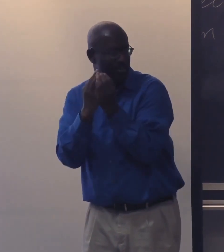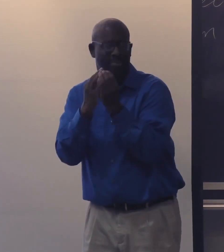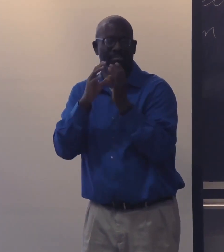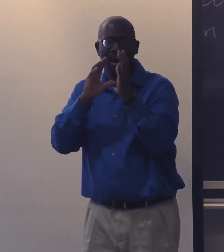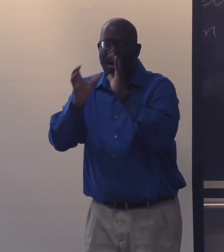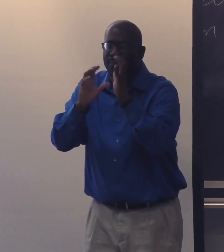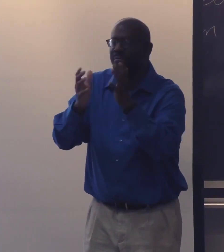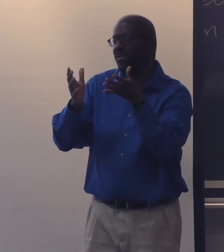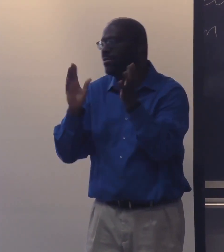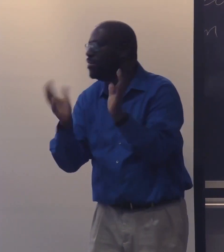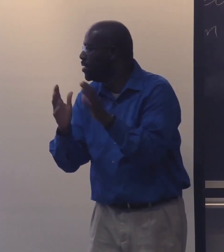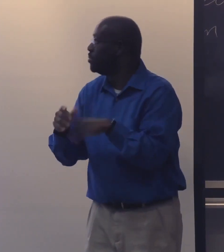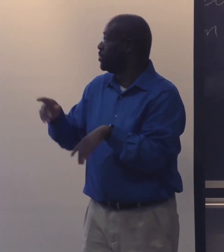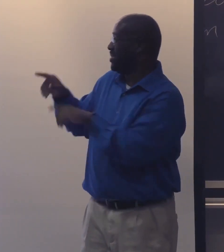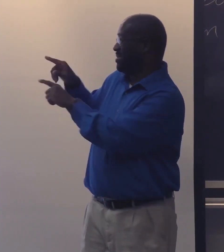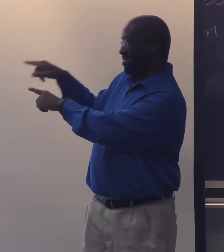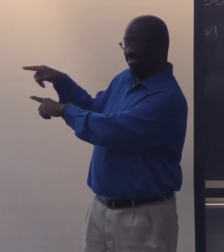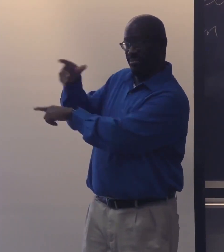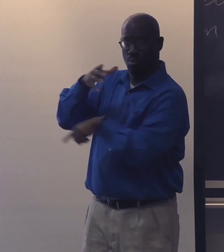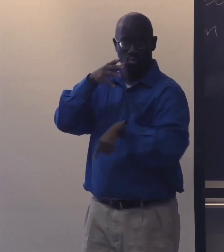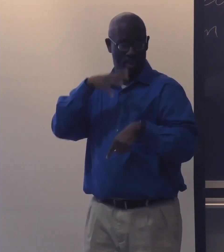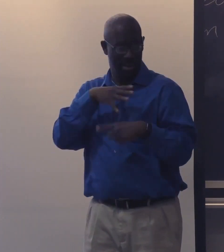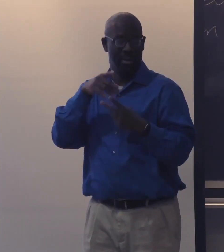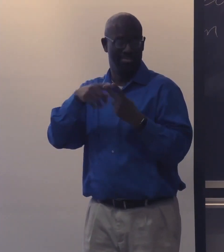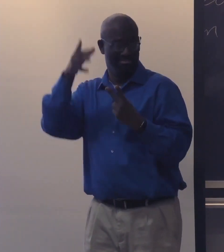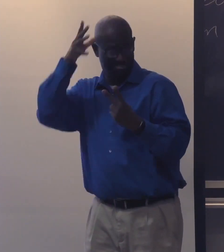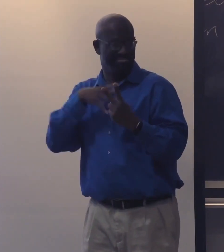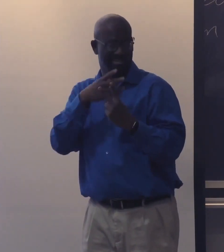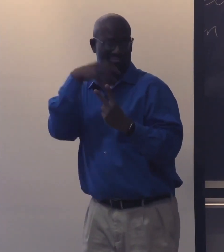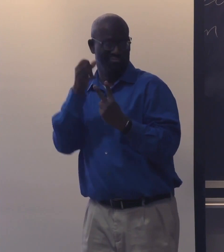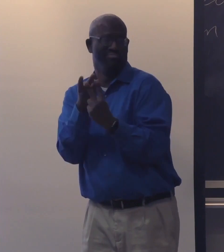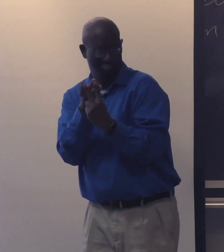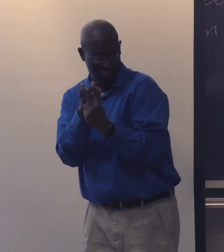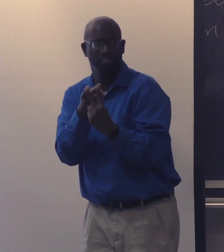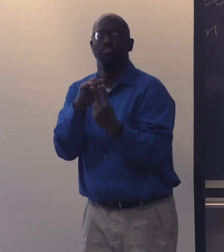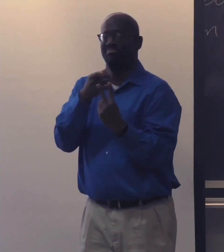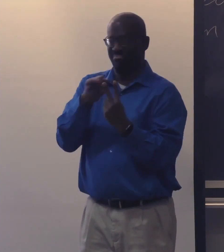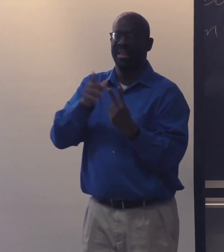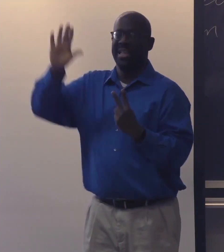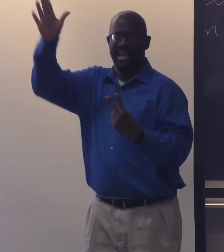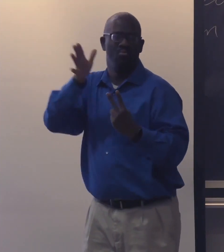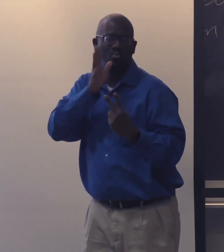of a Black deaf family interacting, two elder